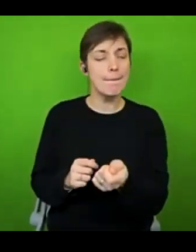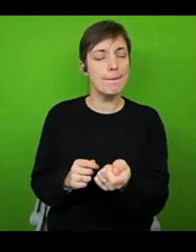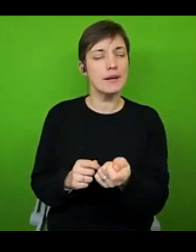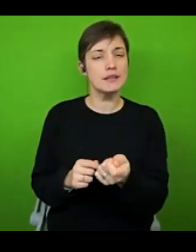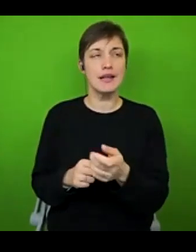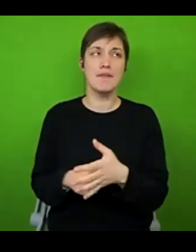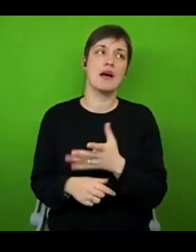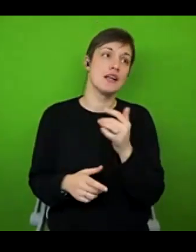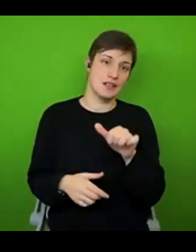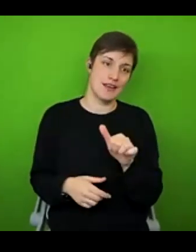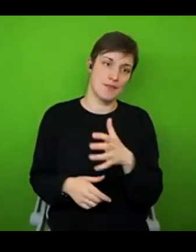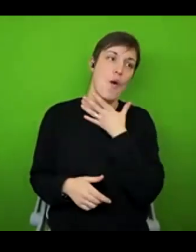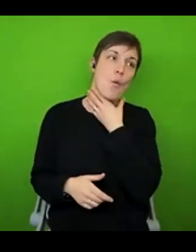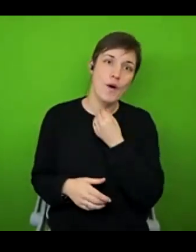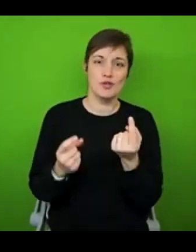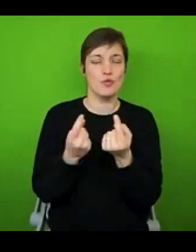something that was more broadly available at the minute.